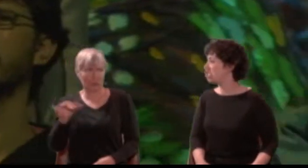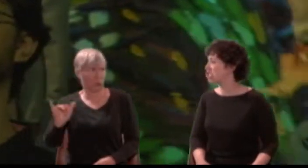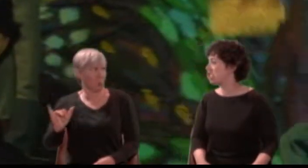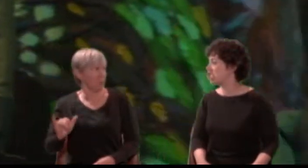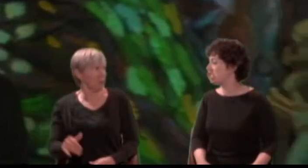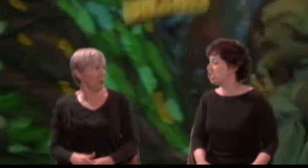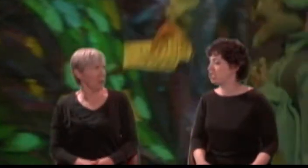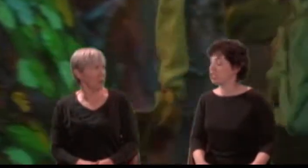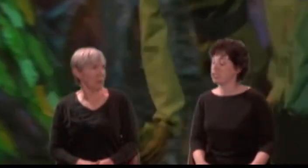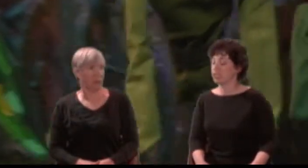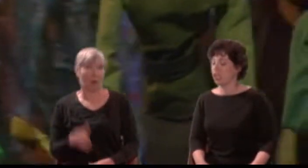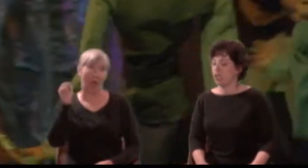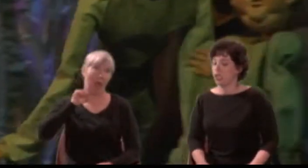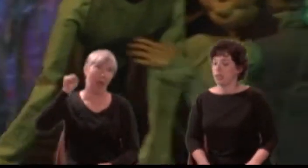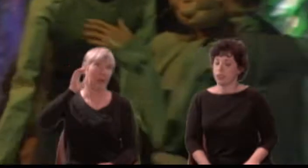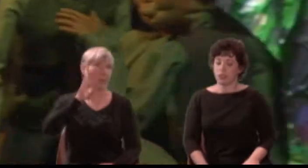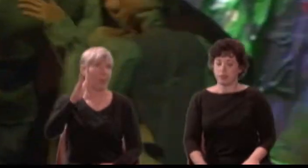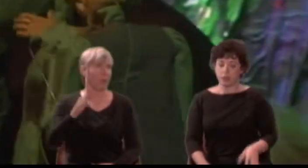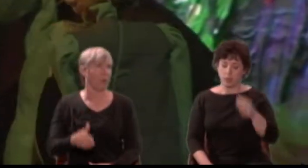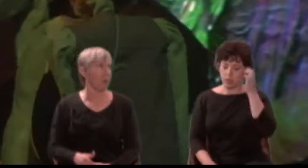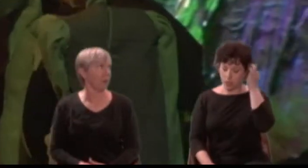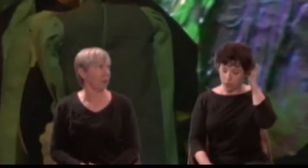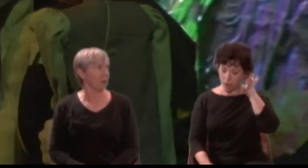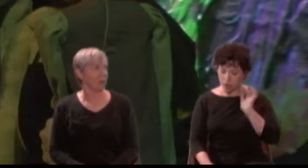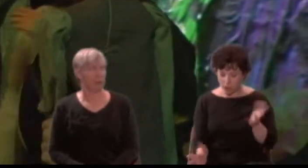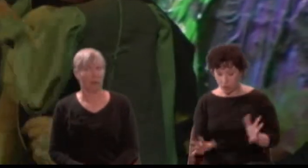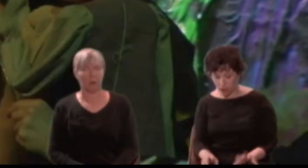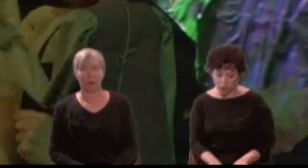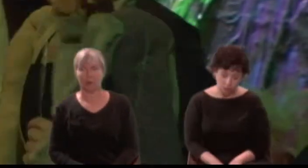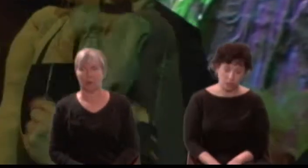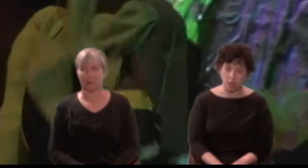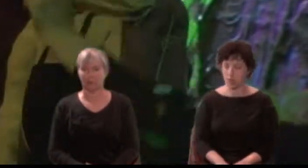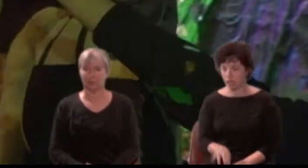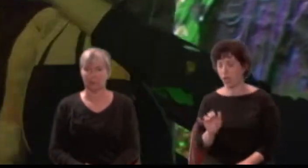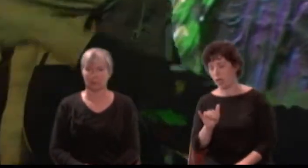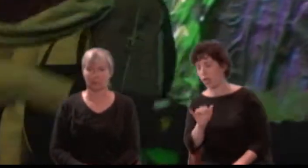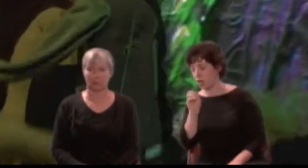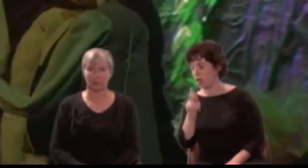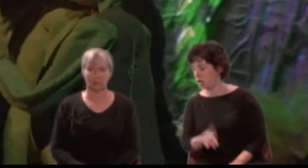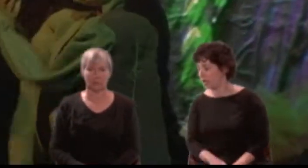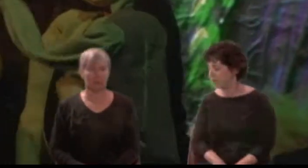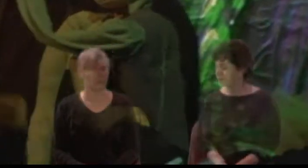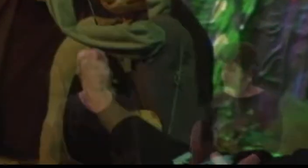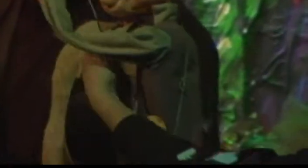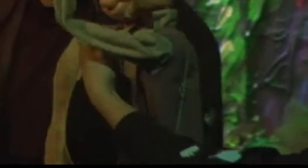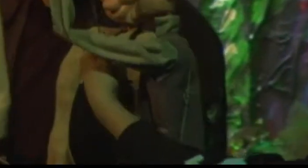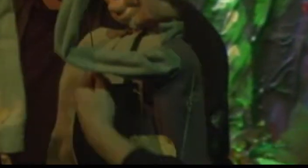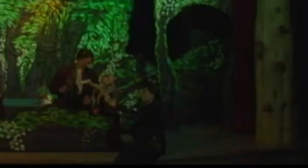[Men discussing]